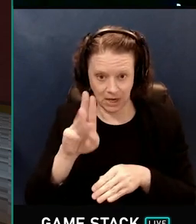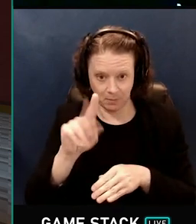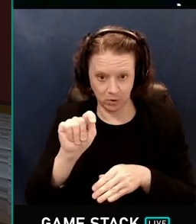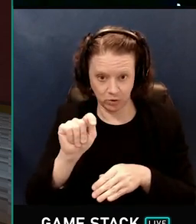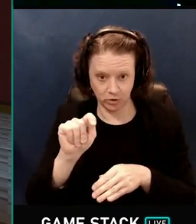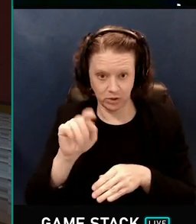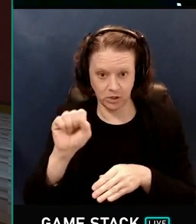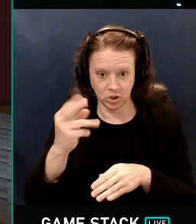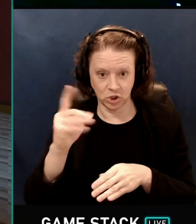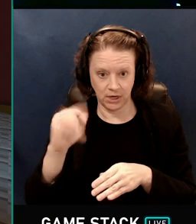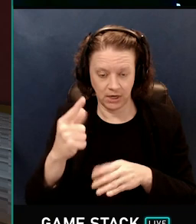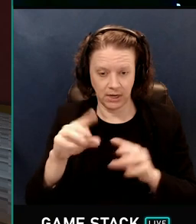Just diffuse only.